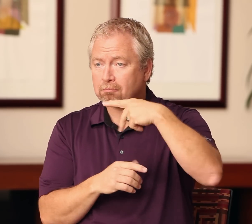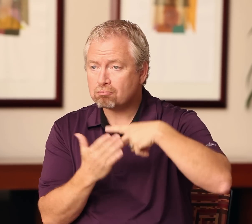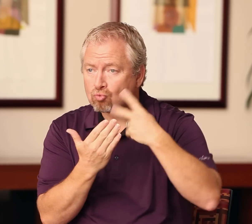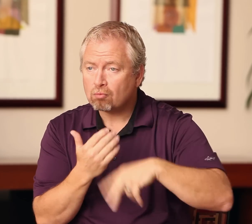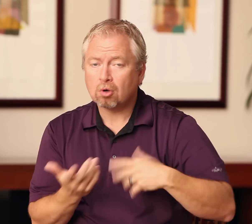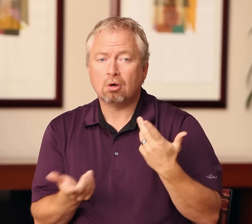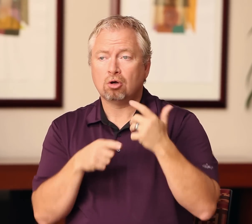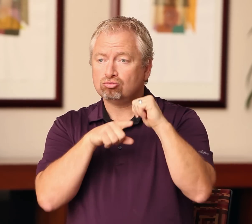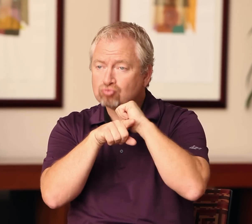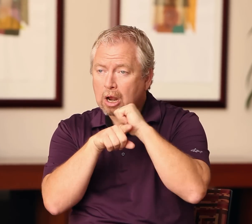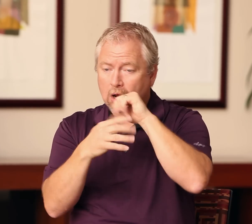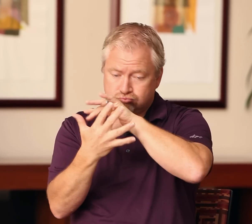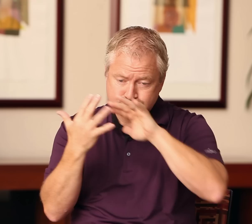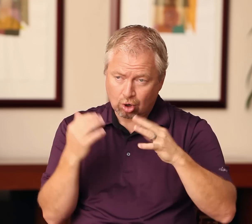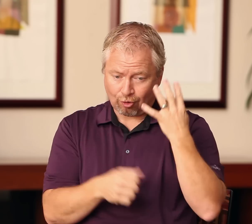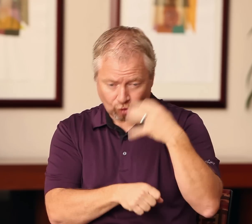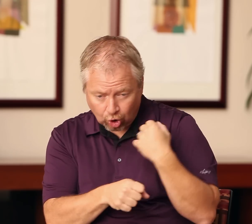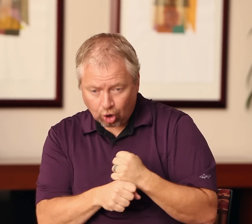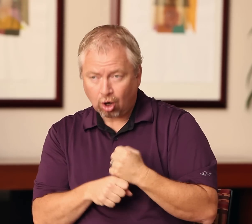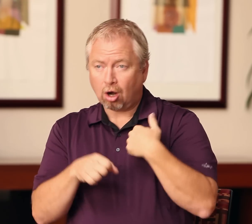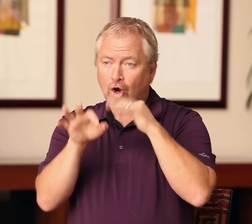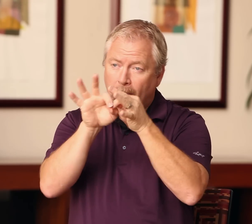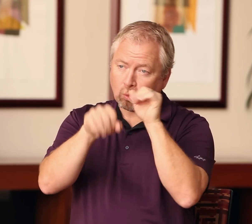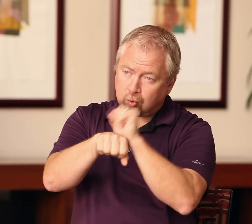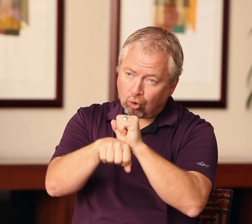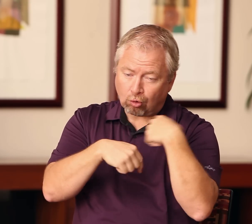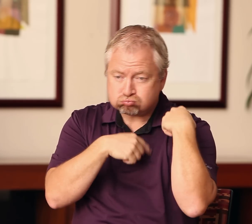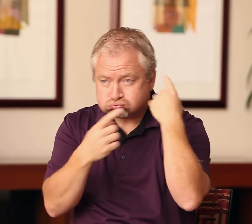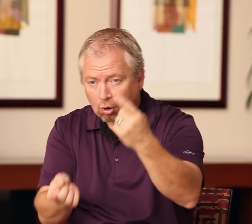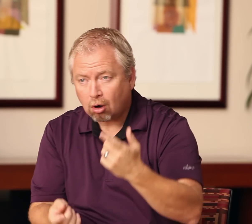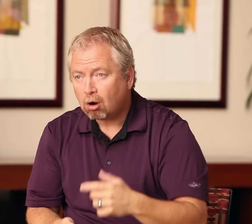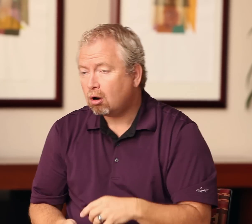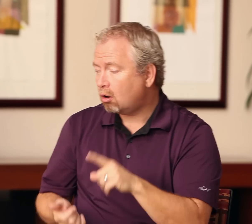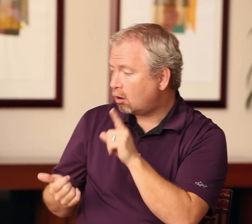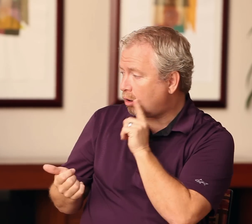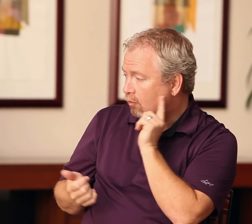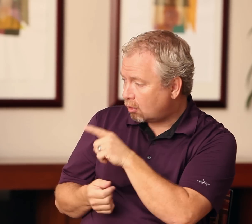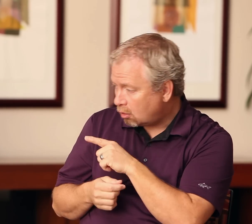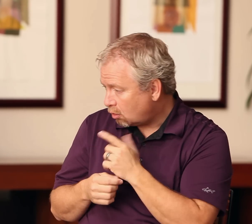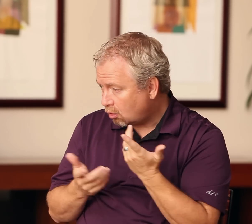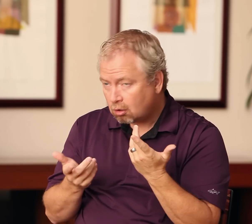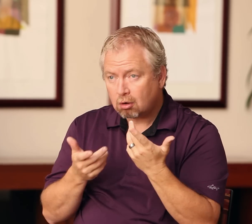four years of intensive training and they've worked as interpreters in the field for a